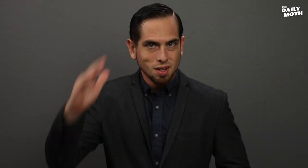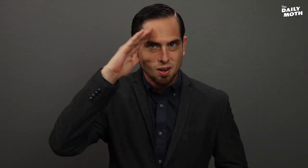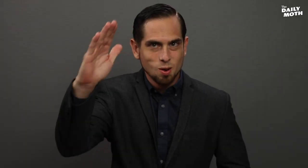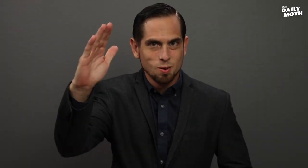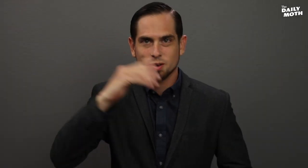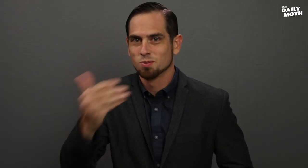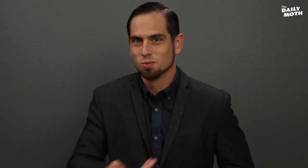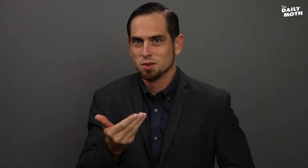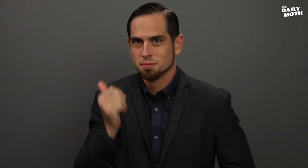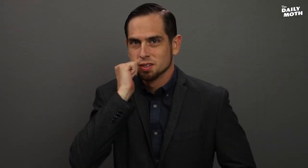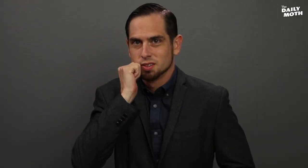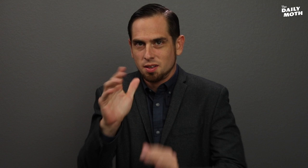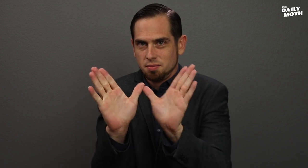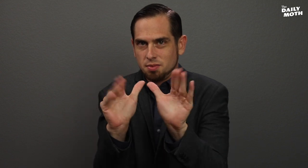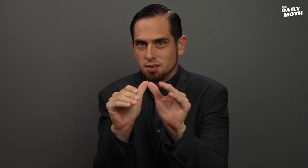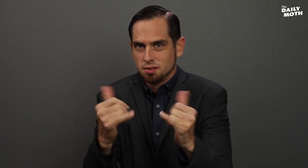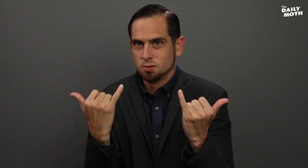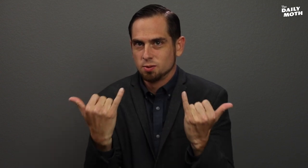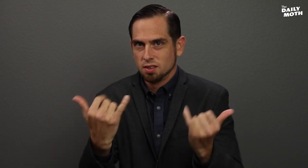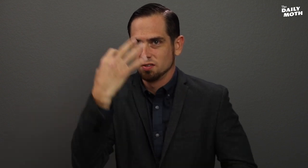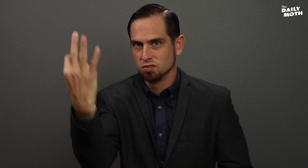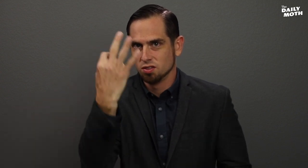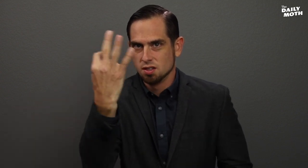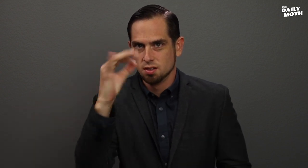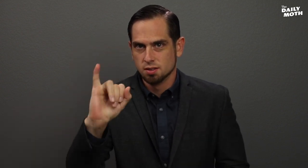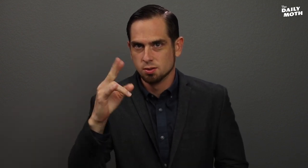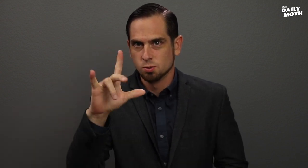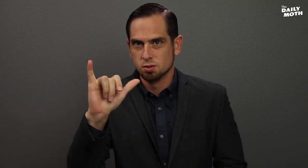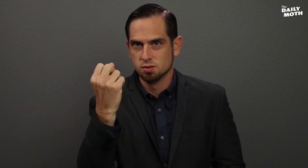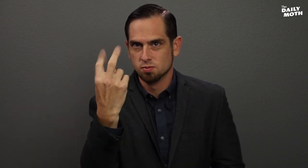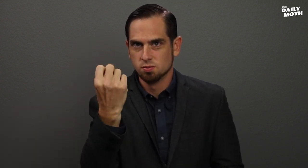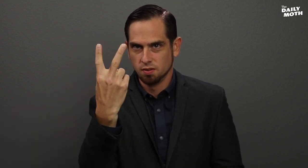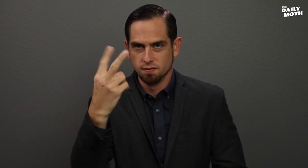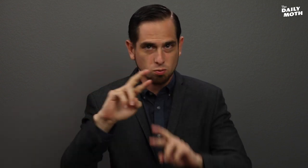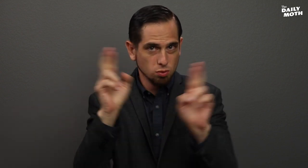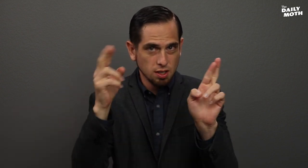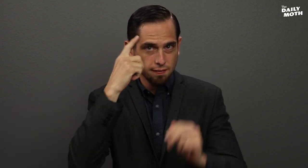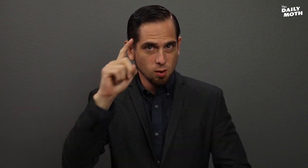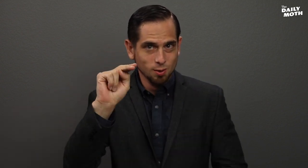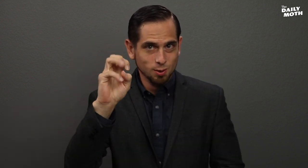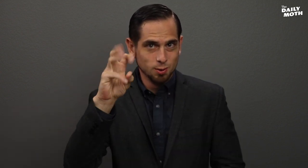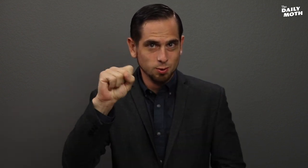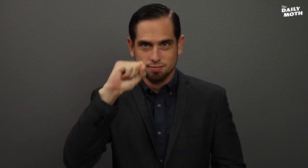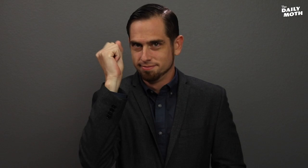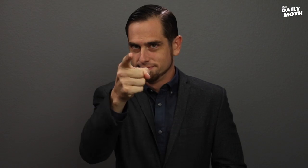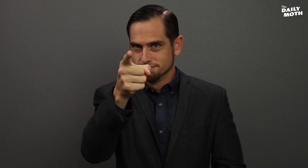Hello, welcome to the Daily Moth. It's Friday, July 12. Ready for the news?